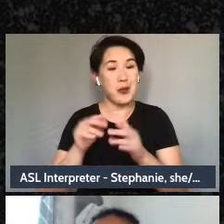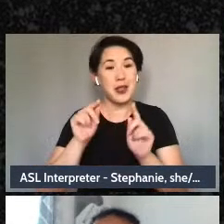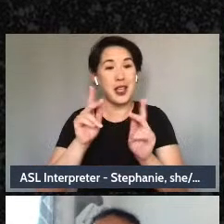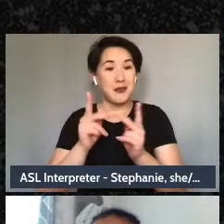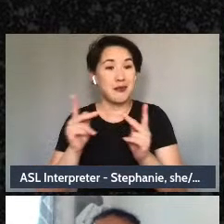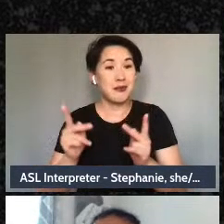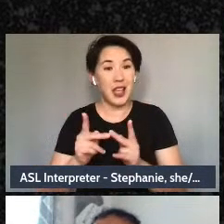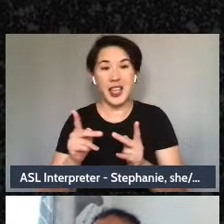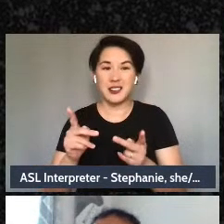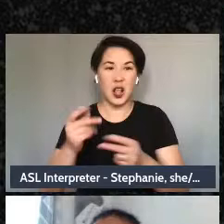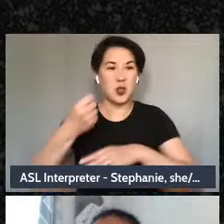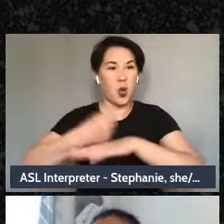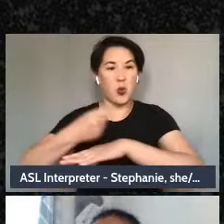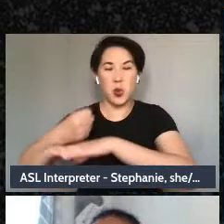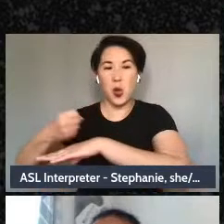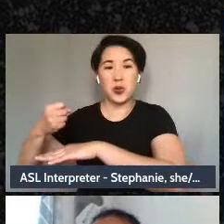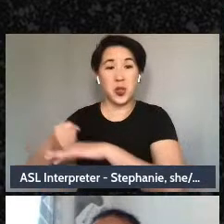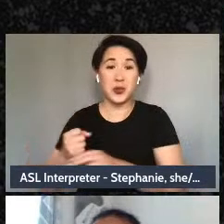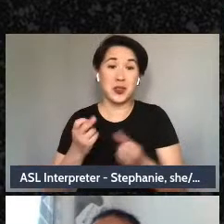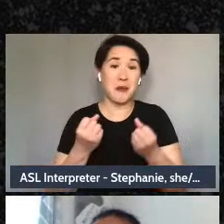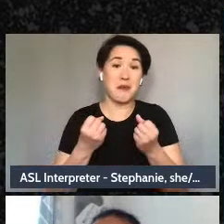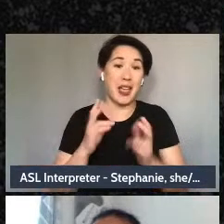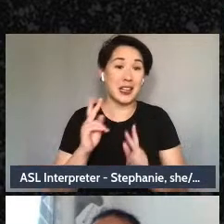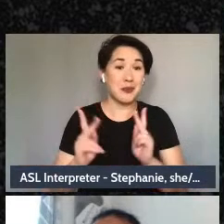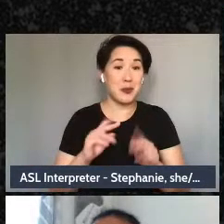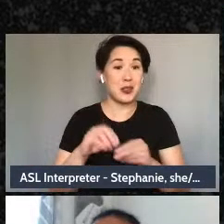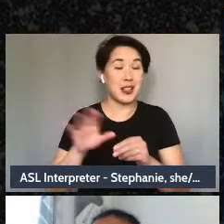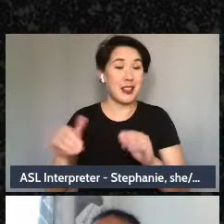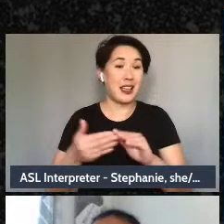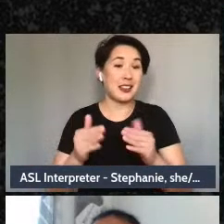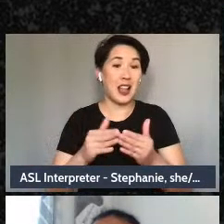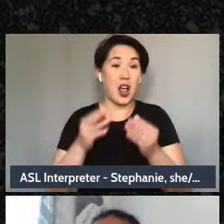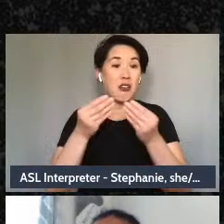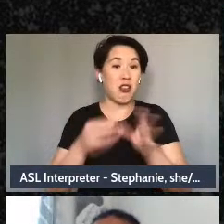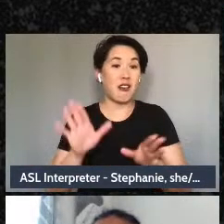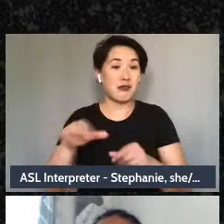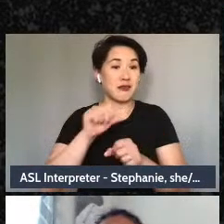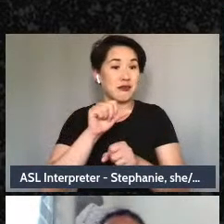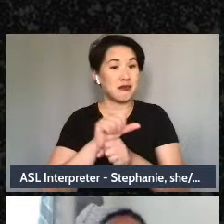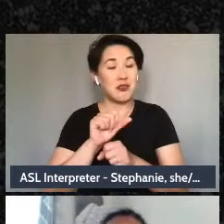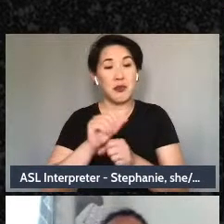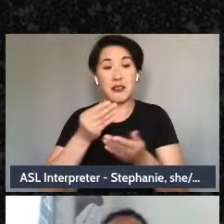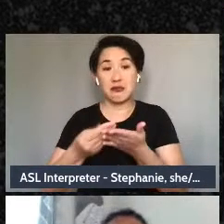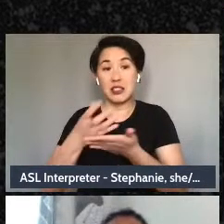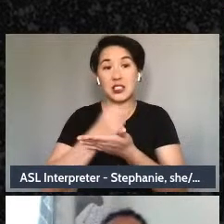people in town lost their main source of income. Therefore, Mary has been poor all of her life.